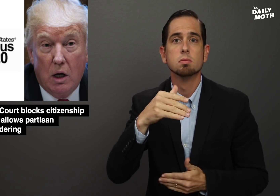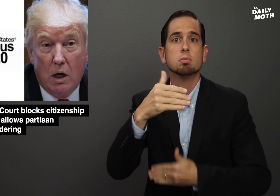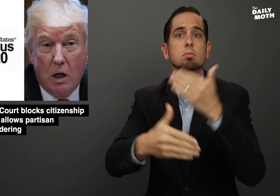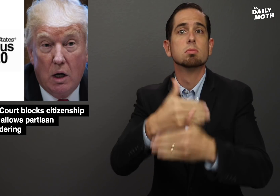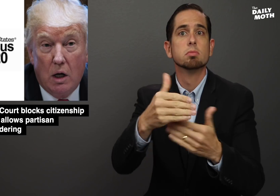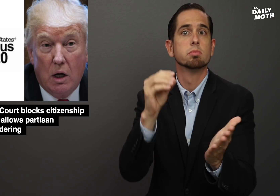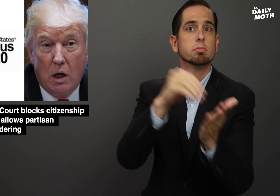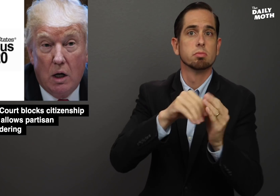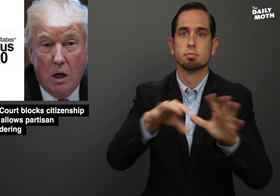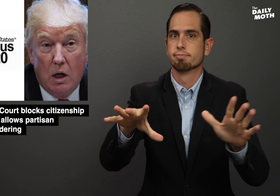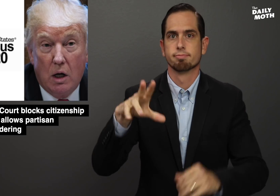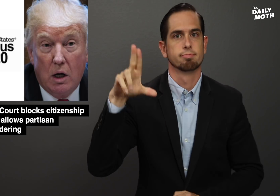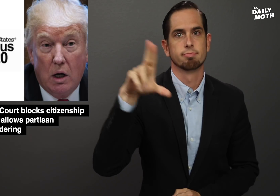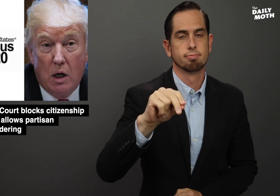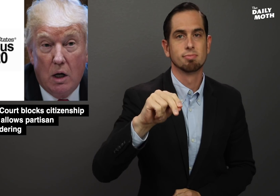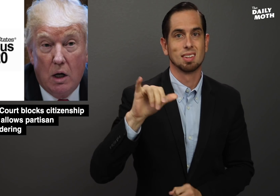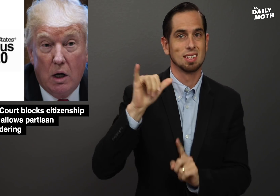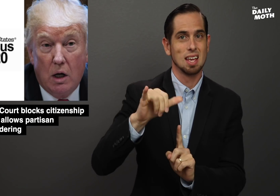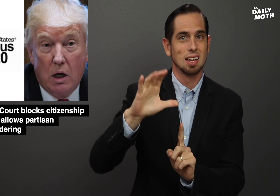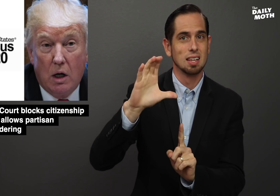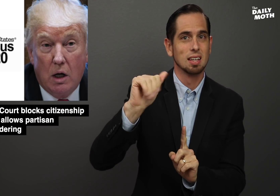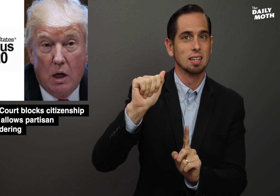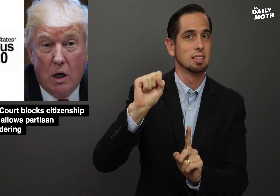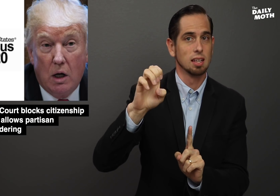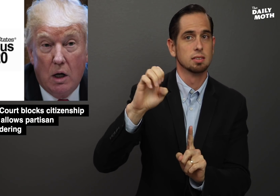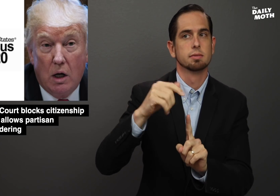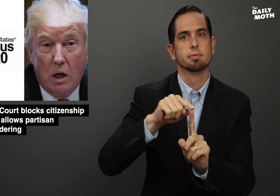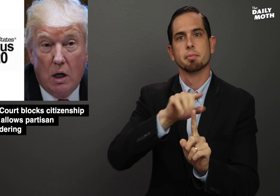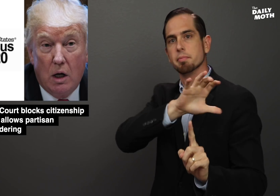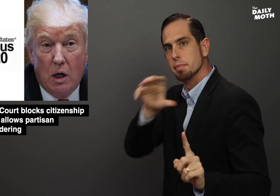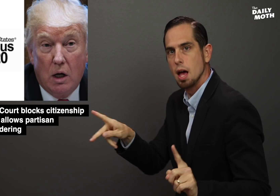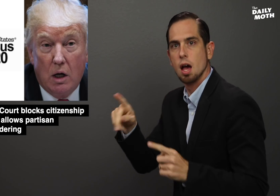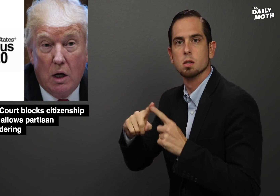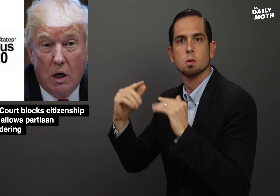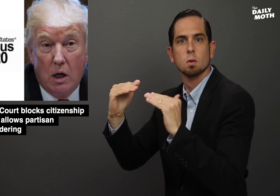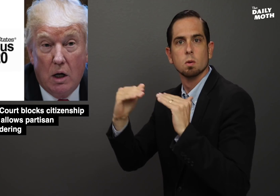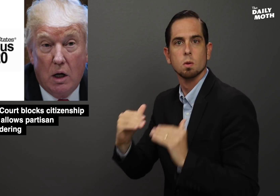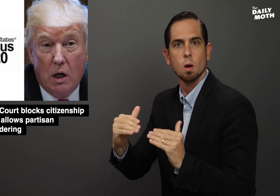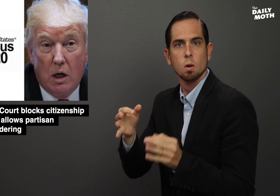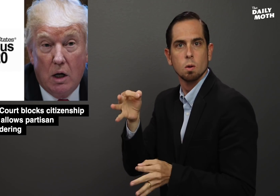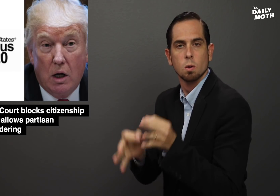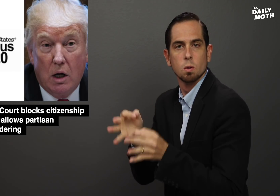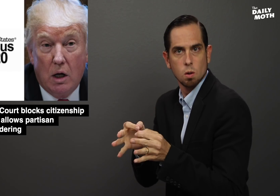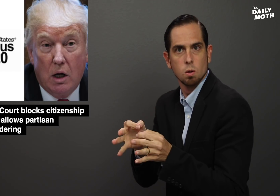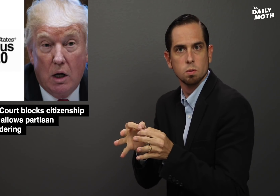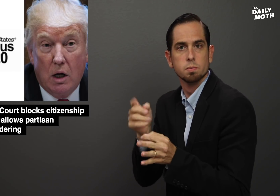to go forward and sent the case back to a lower court.